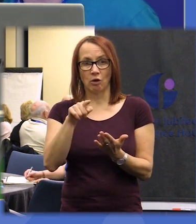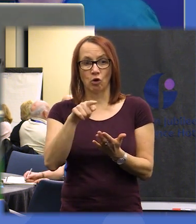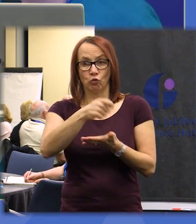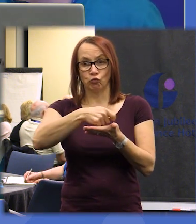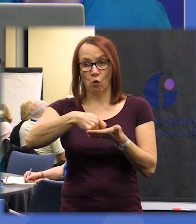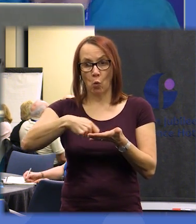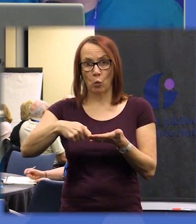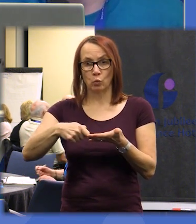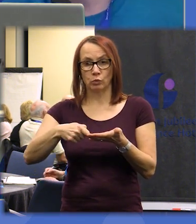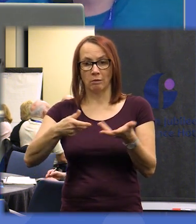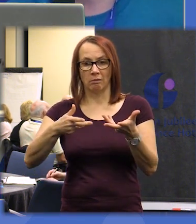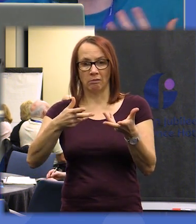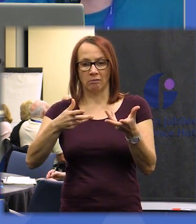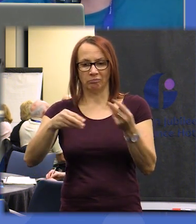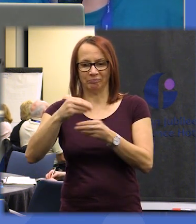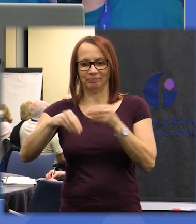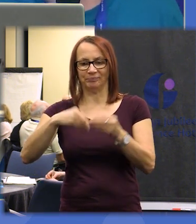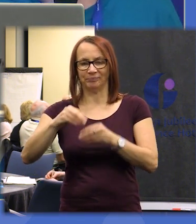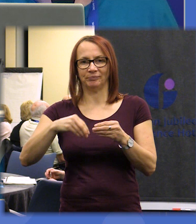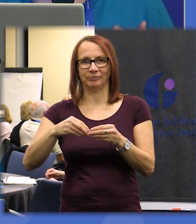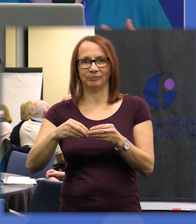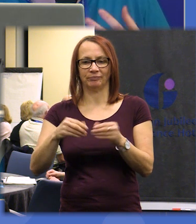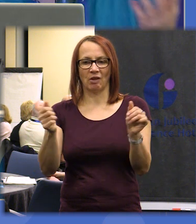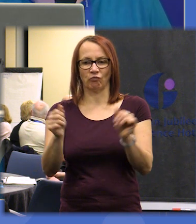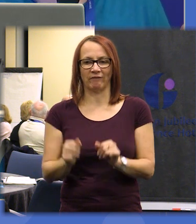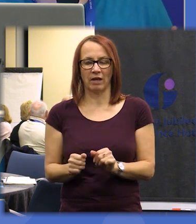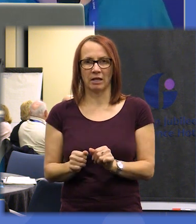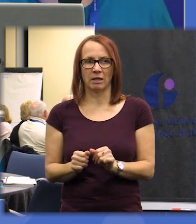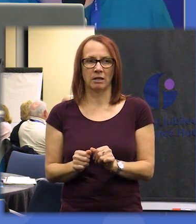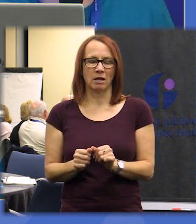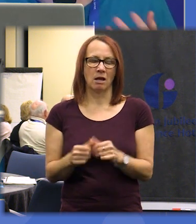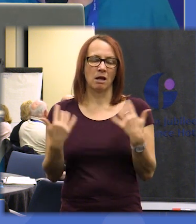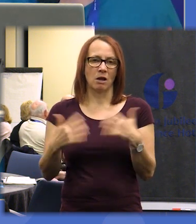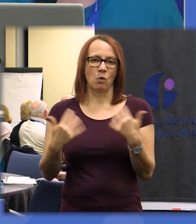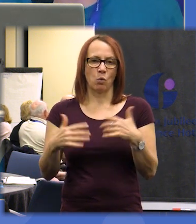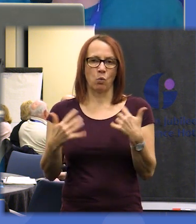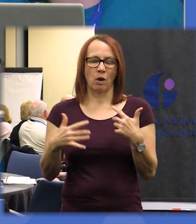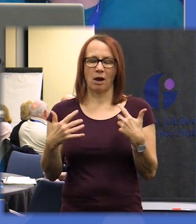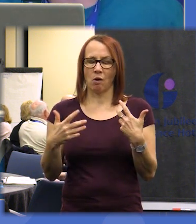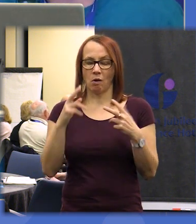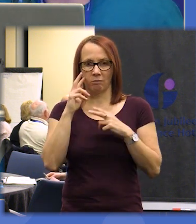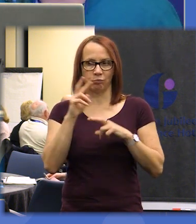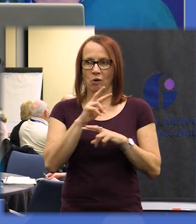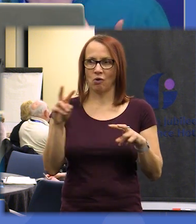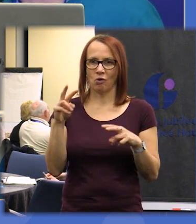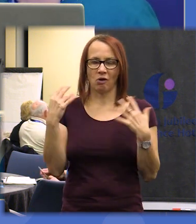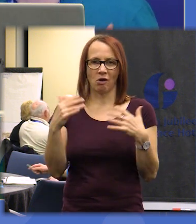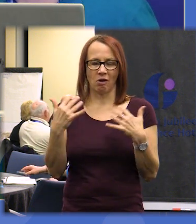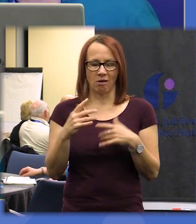refined and thank you for that that was a it was it was amazing as I said yesterday to watch that task play out in the room but what it's enabled us to do